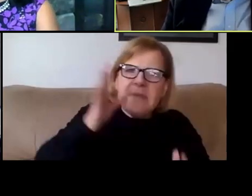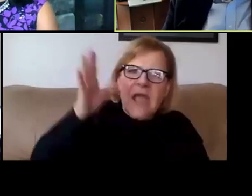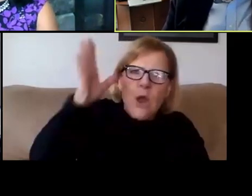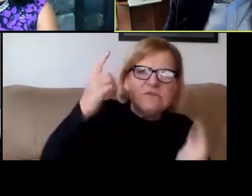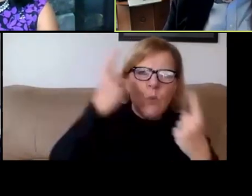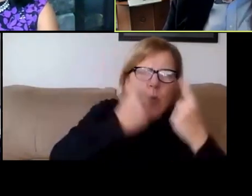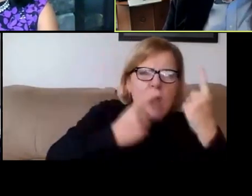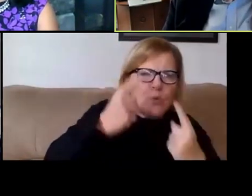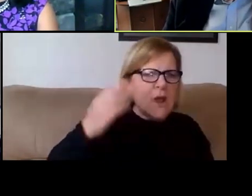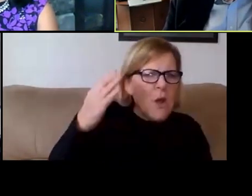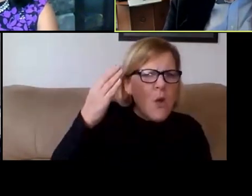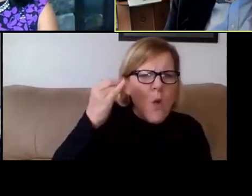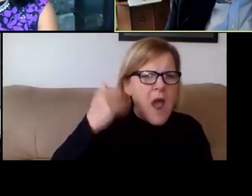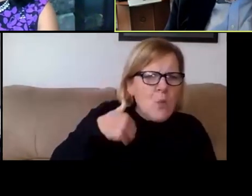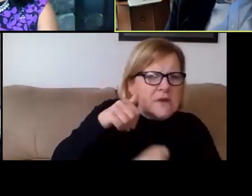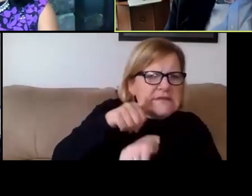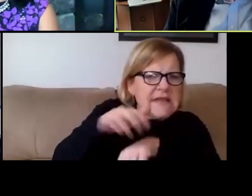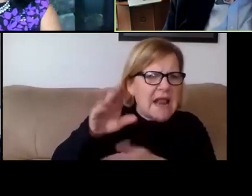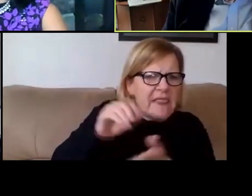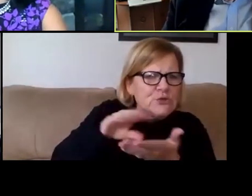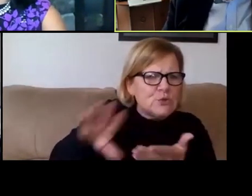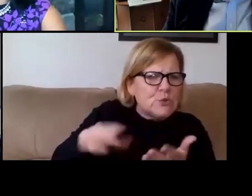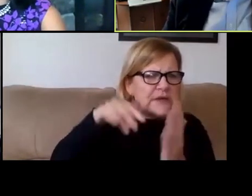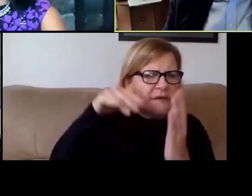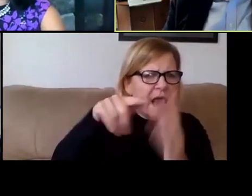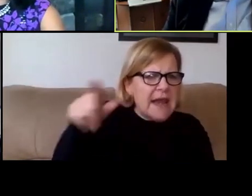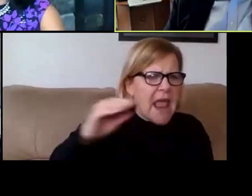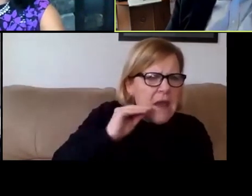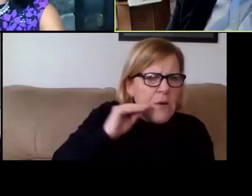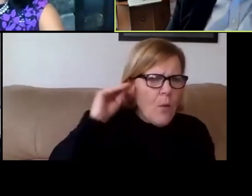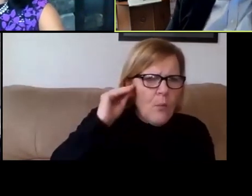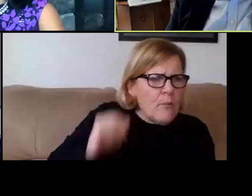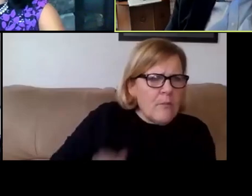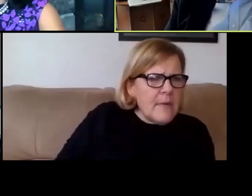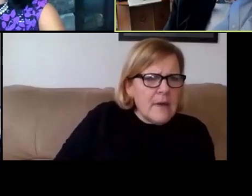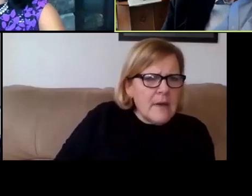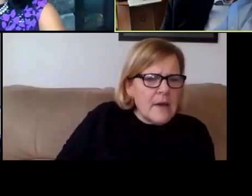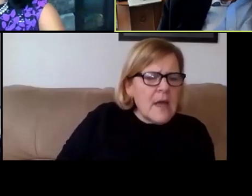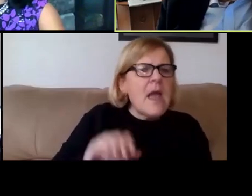why we're sending their students to study at home. And then other parents are saying: